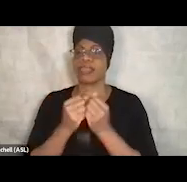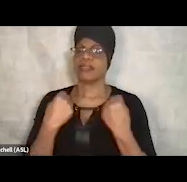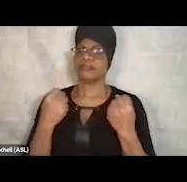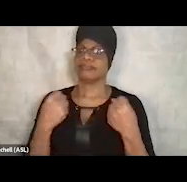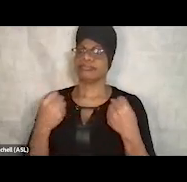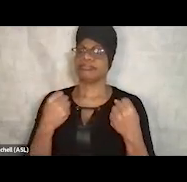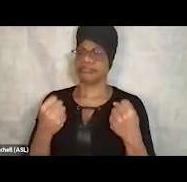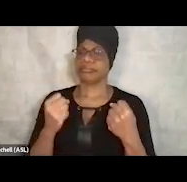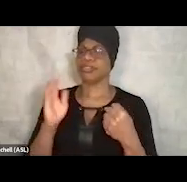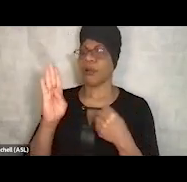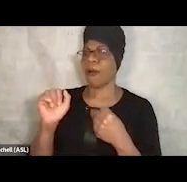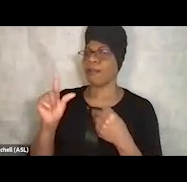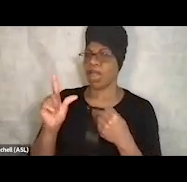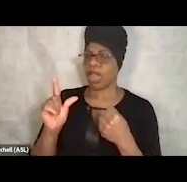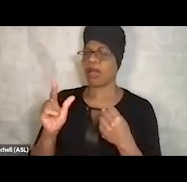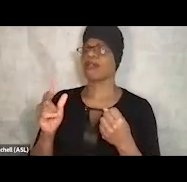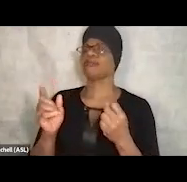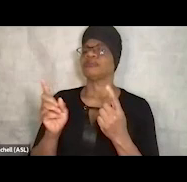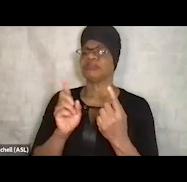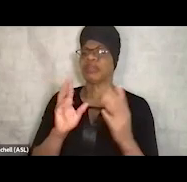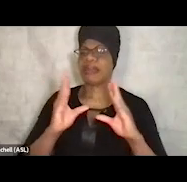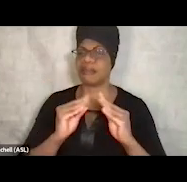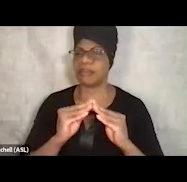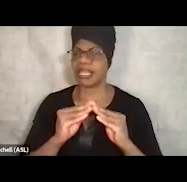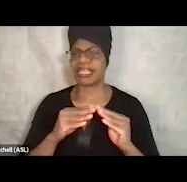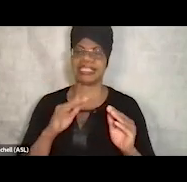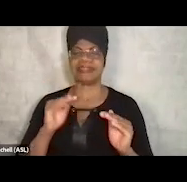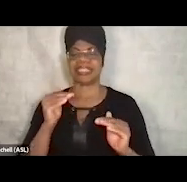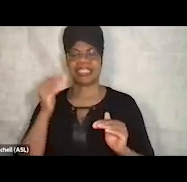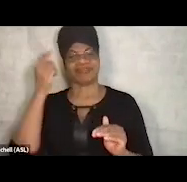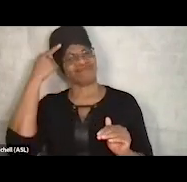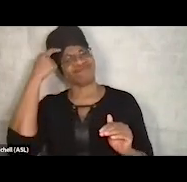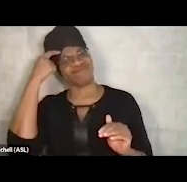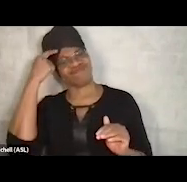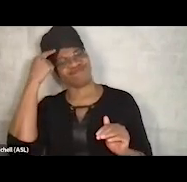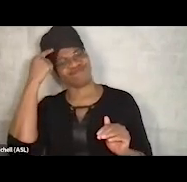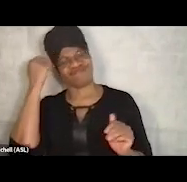and he seemed pretty skeptical. Didn't think we were, you know, we were sort of city slickers,